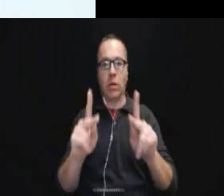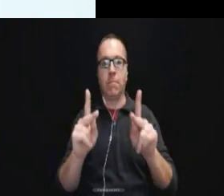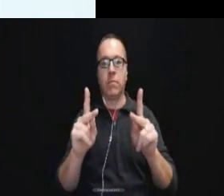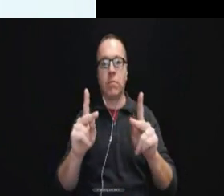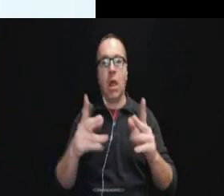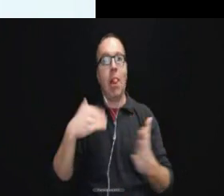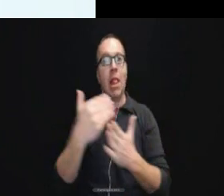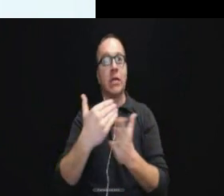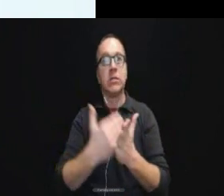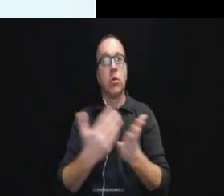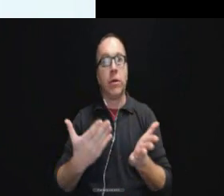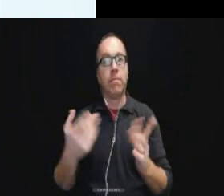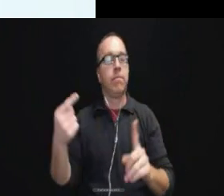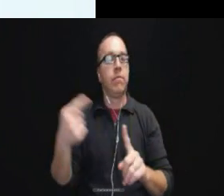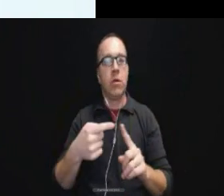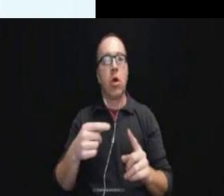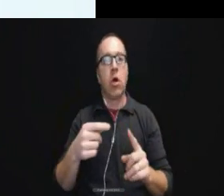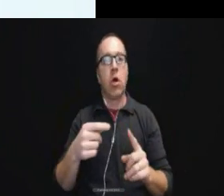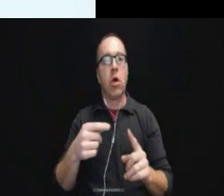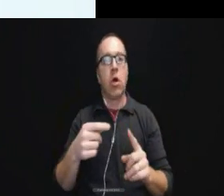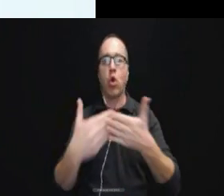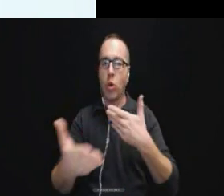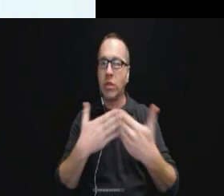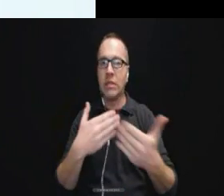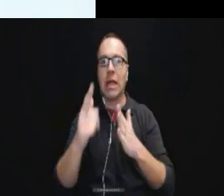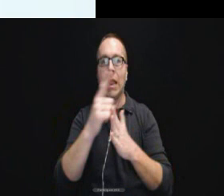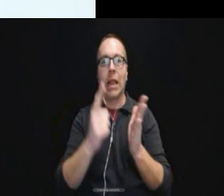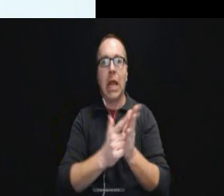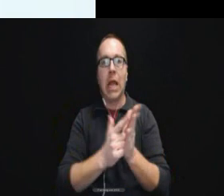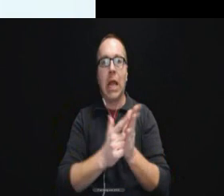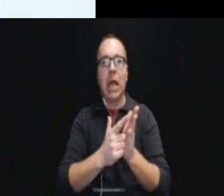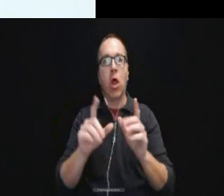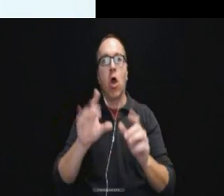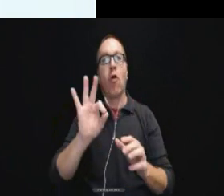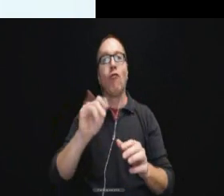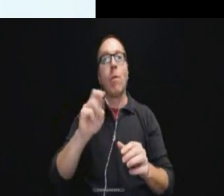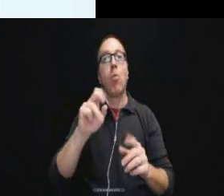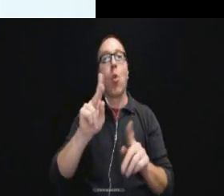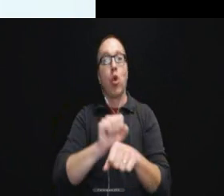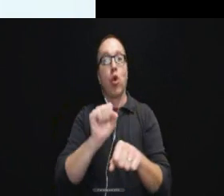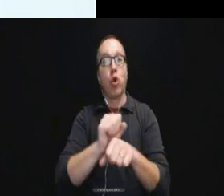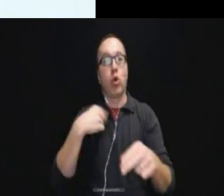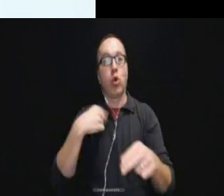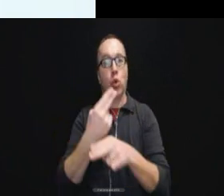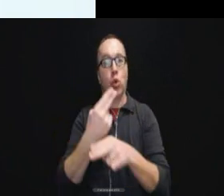Our lesson is that regardless of the legal framework that we are going to work in, law